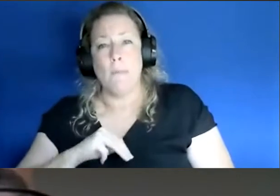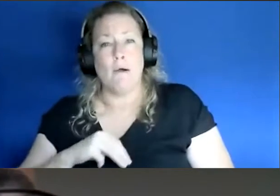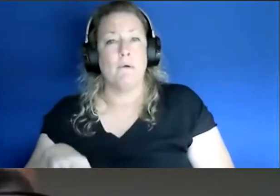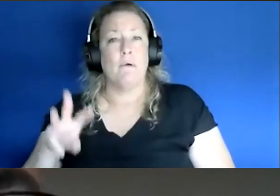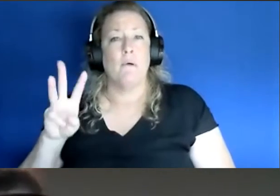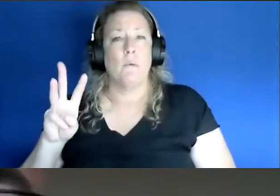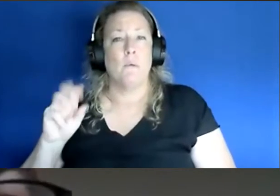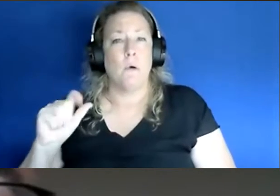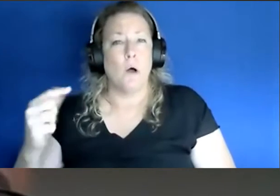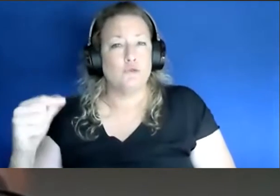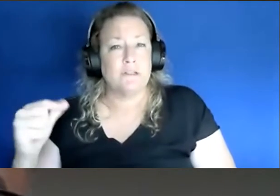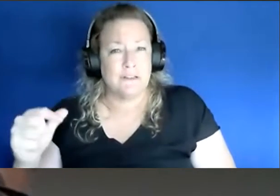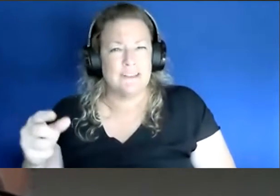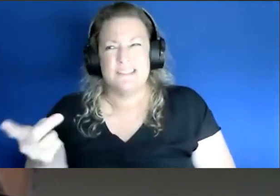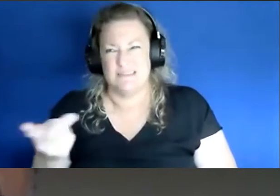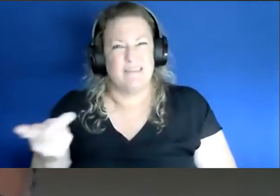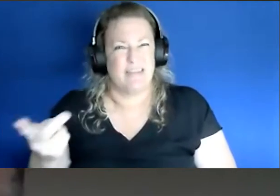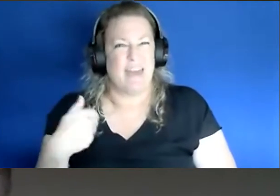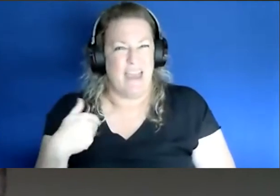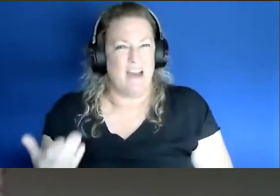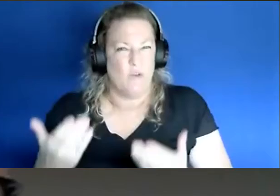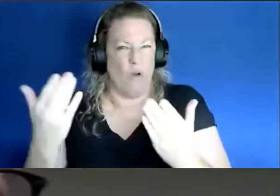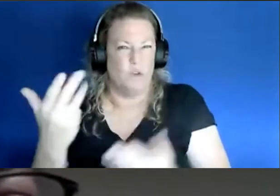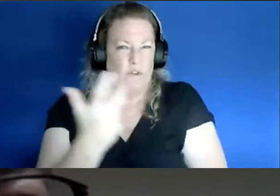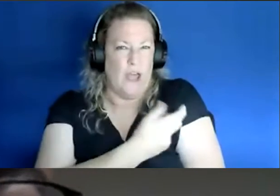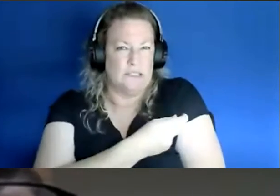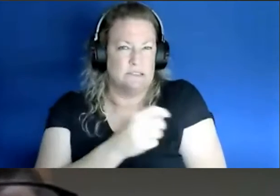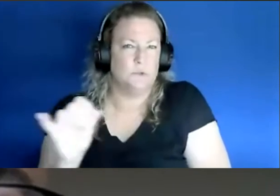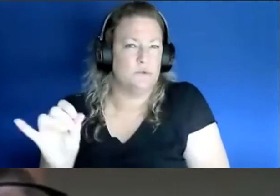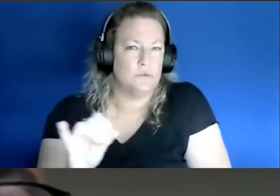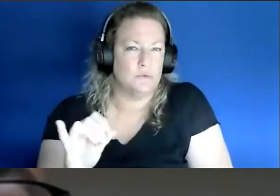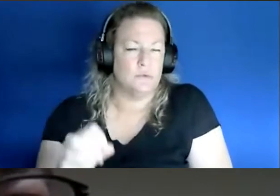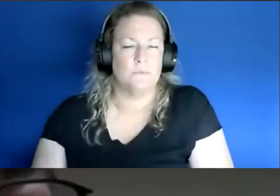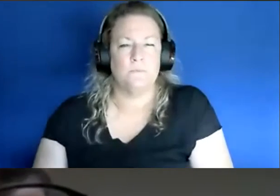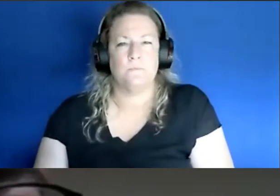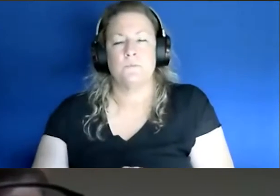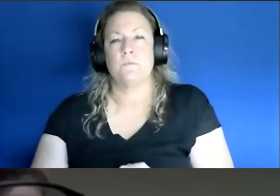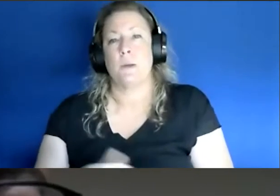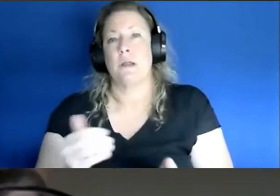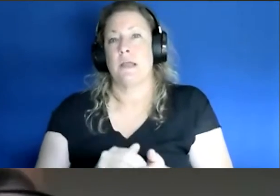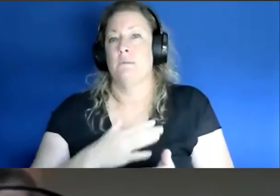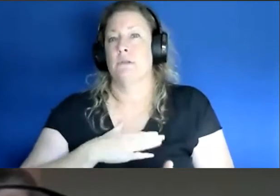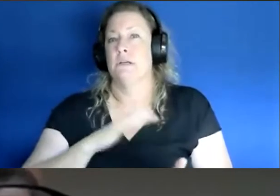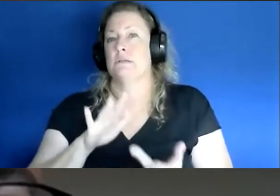uh are also offering offering vaccines. So again please contact us, our goal is to try to get you